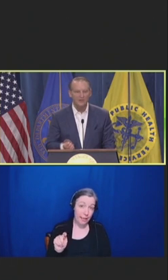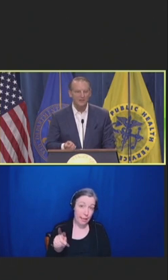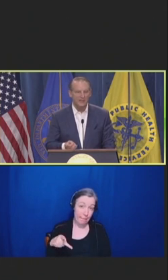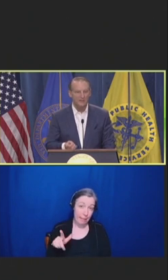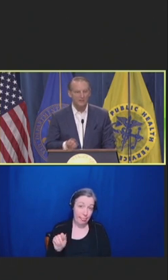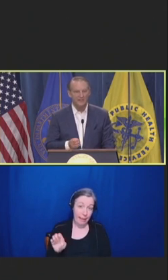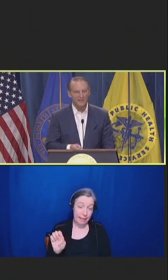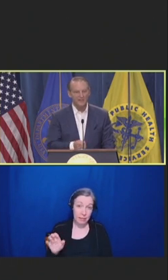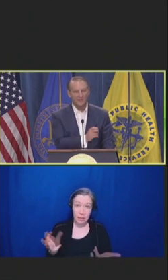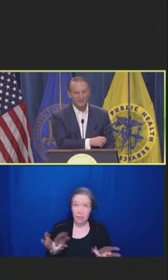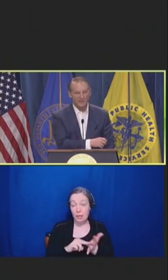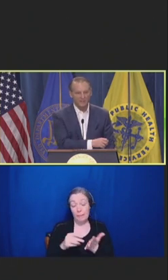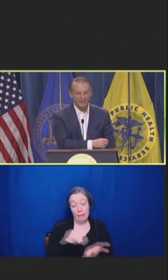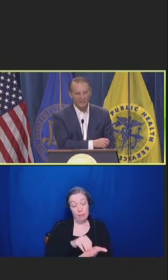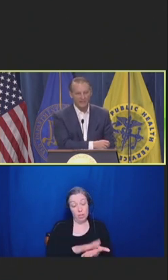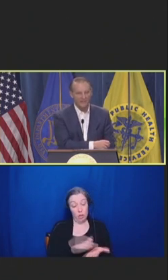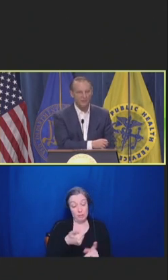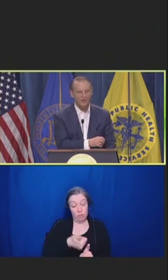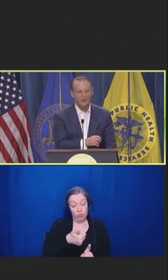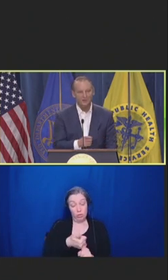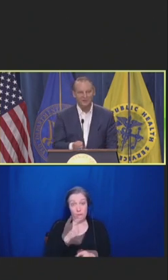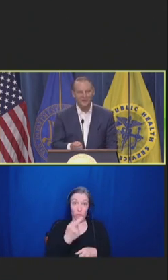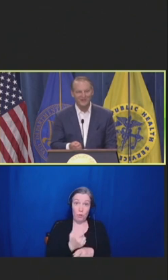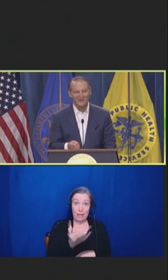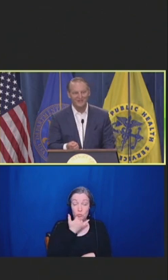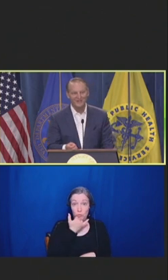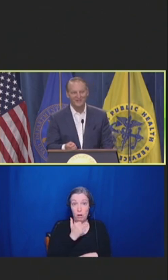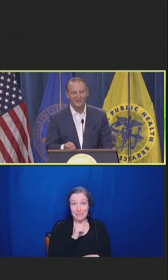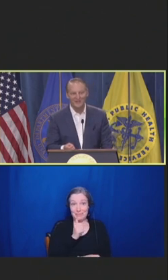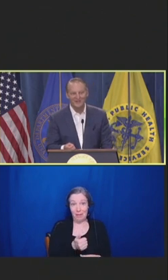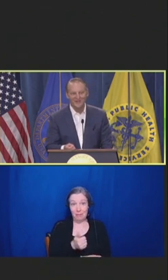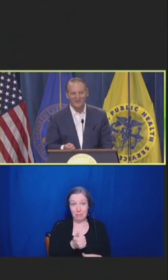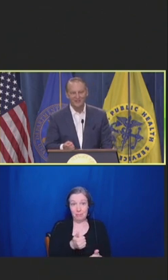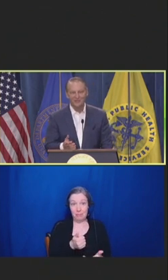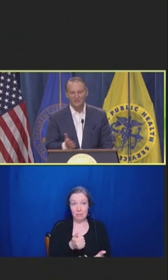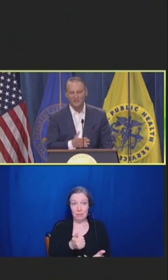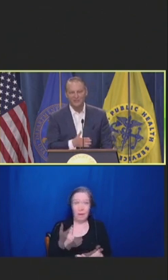In my day job, I get paid to say it's wrong, but for the context of this conversation,